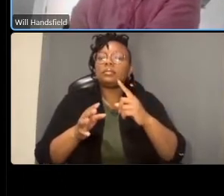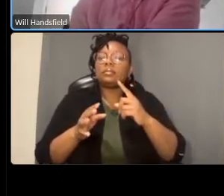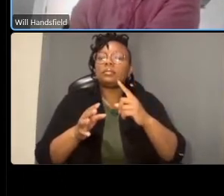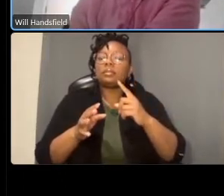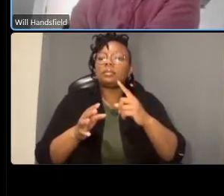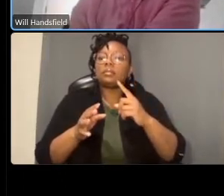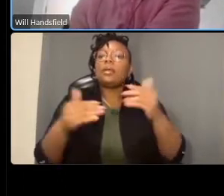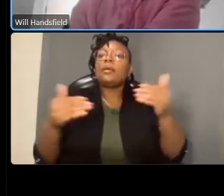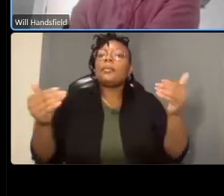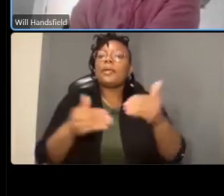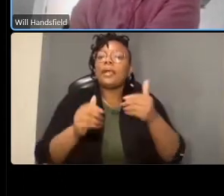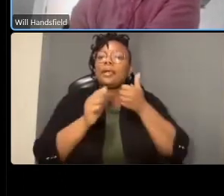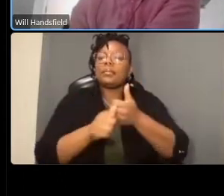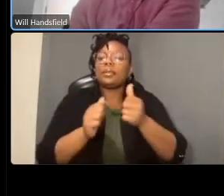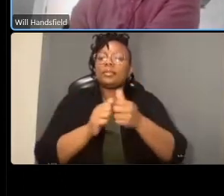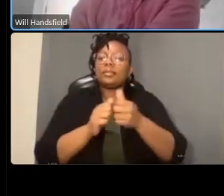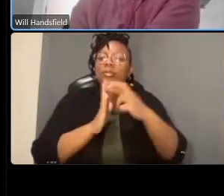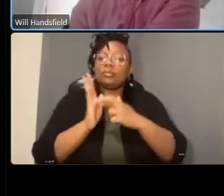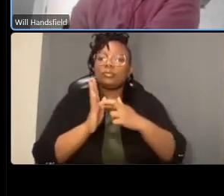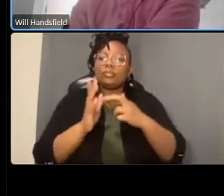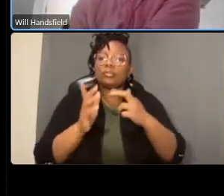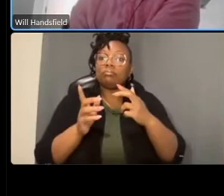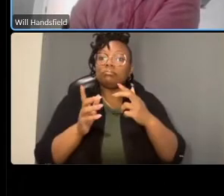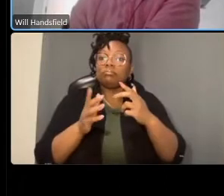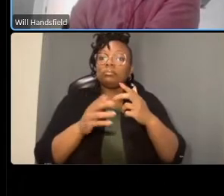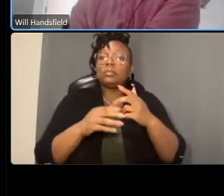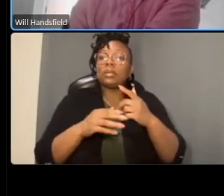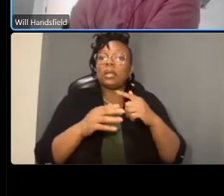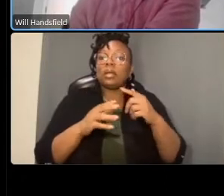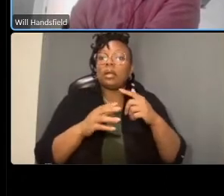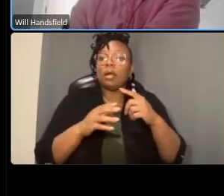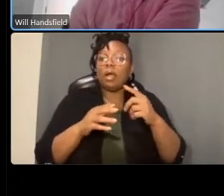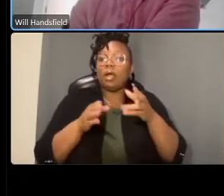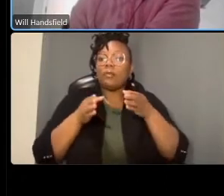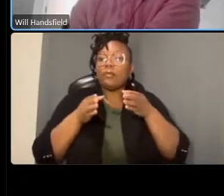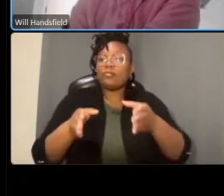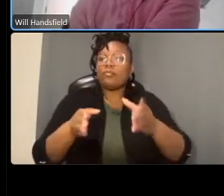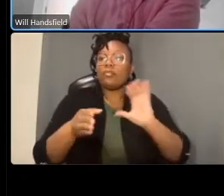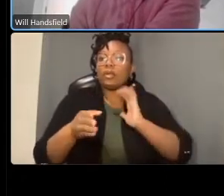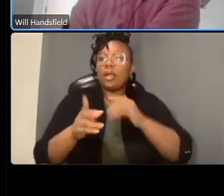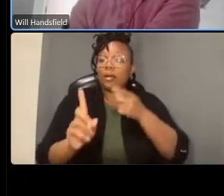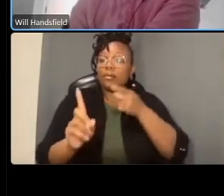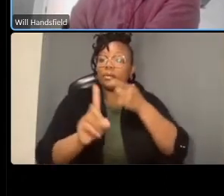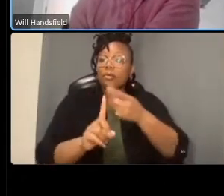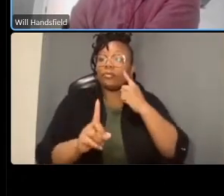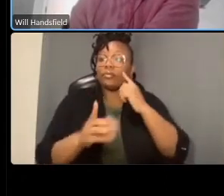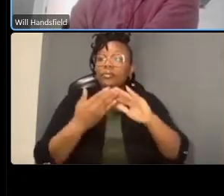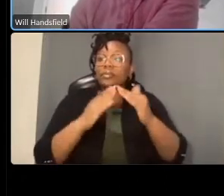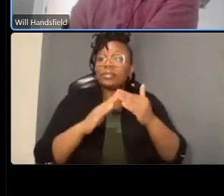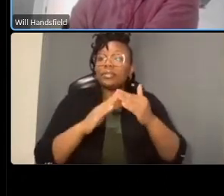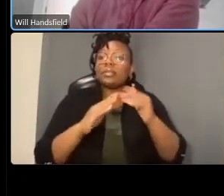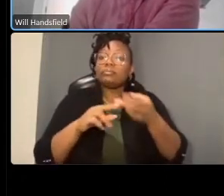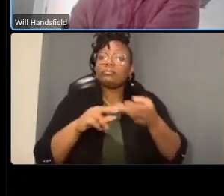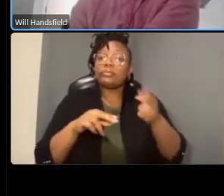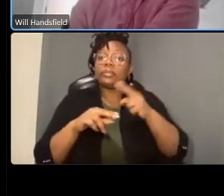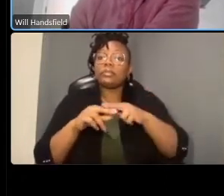roadway um our goal for the city is to increase bicycle trips while reducing car trips that's